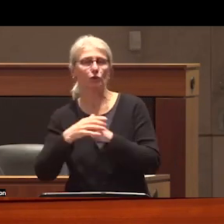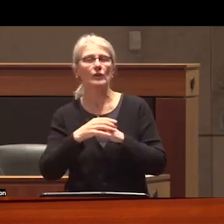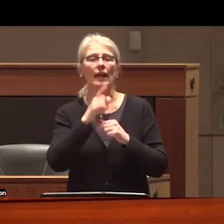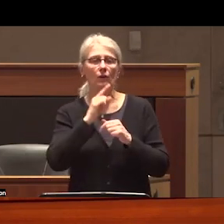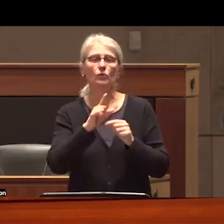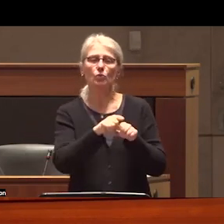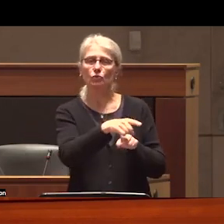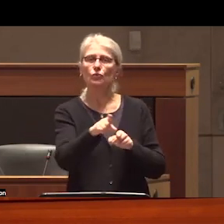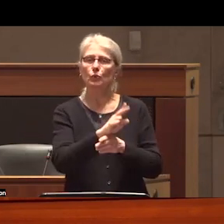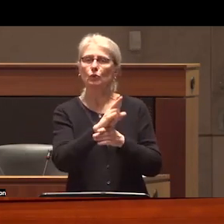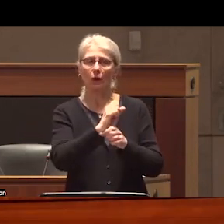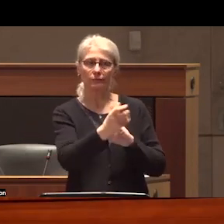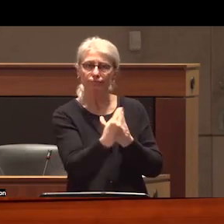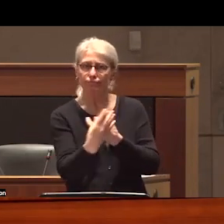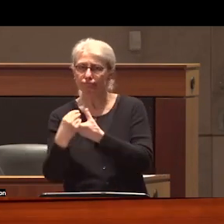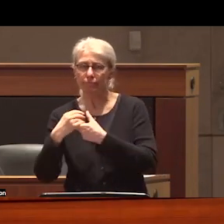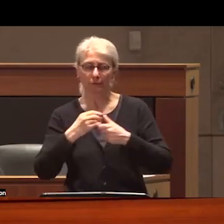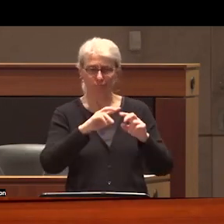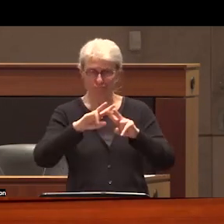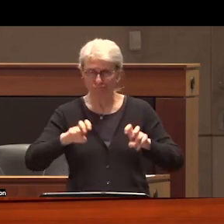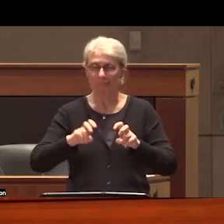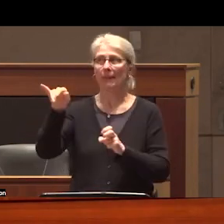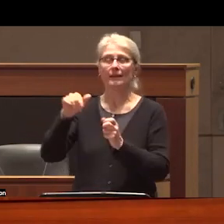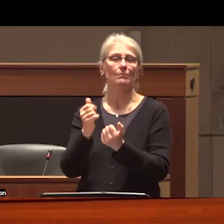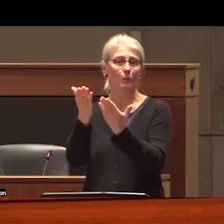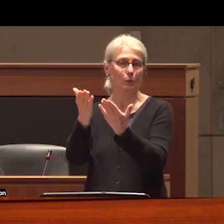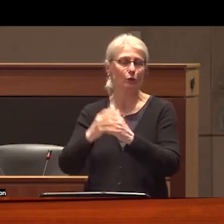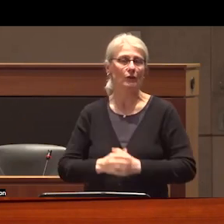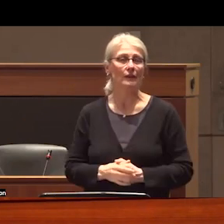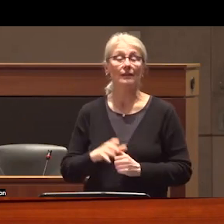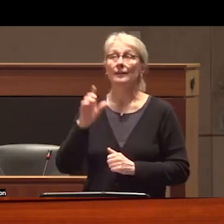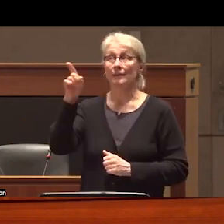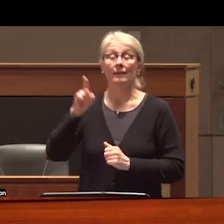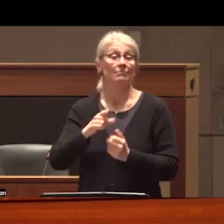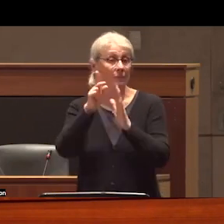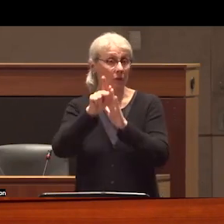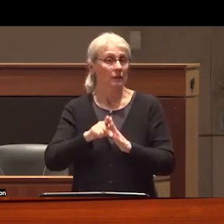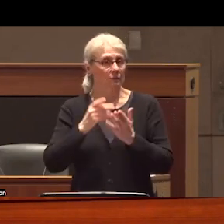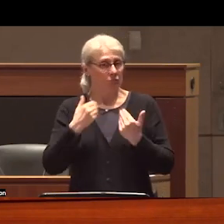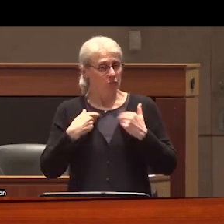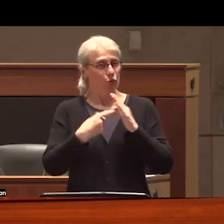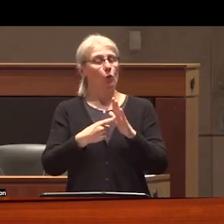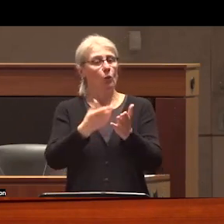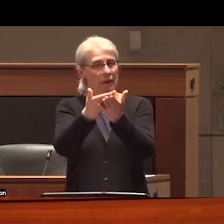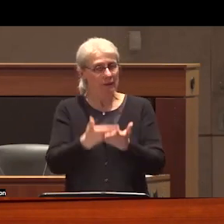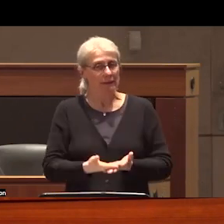drugs it is grounded in contemporary evidence and it lays out a model for decriminalization that